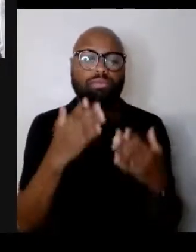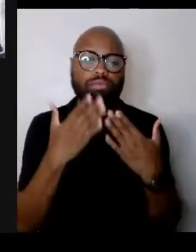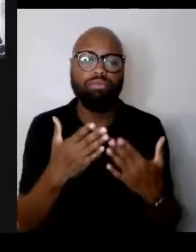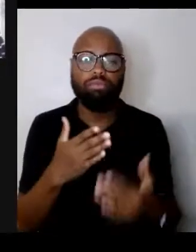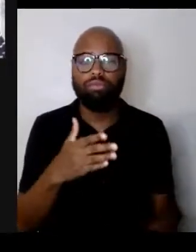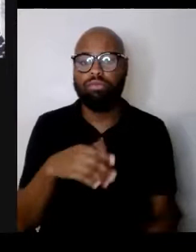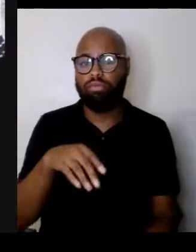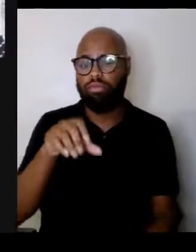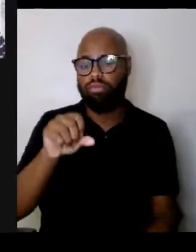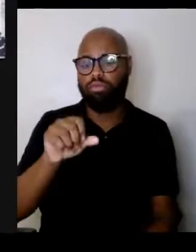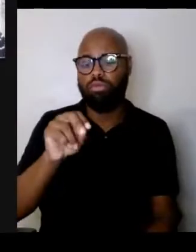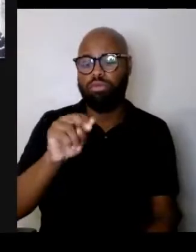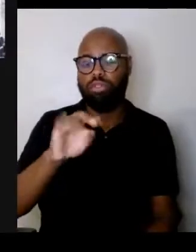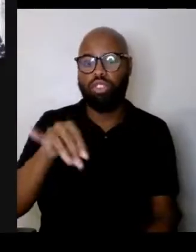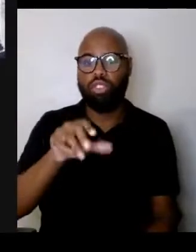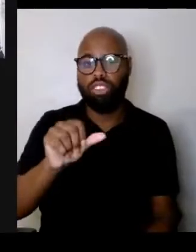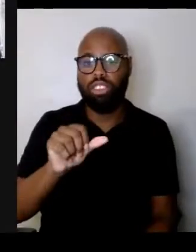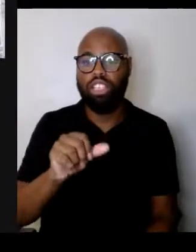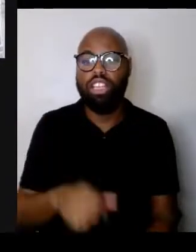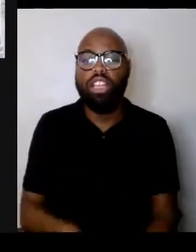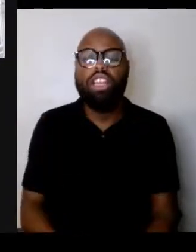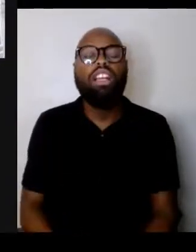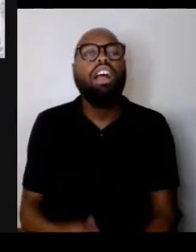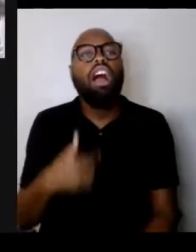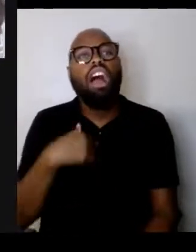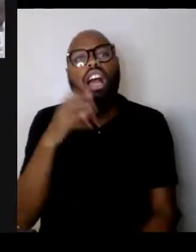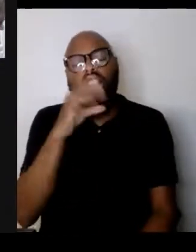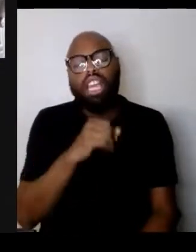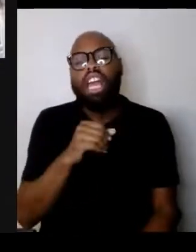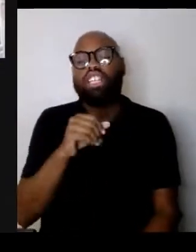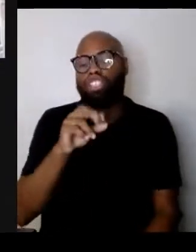I guess righteous anger has a place